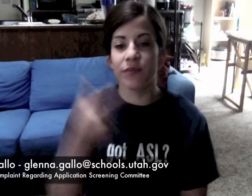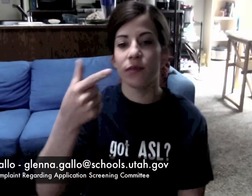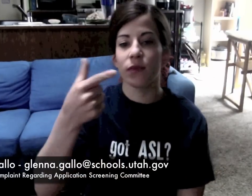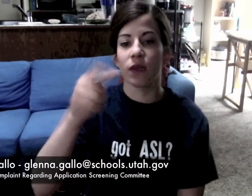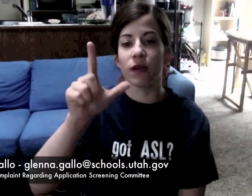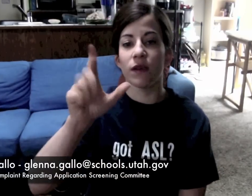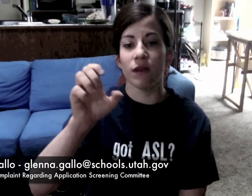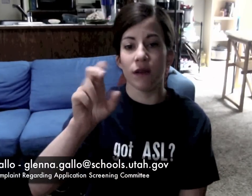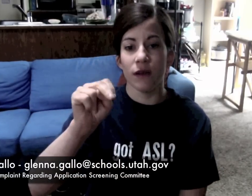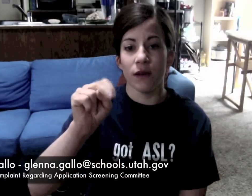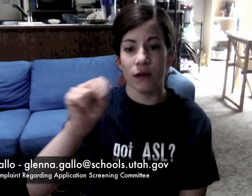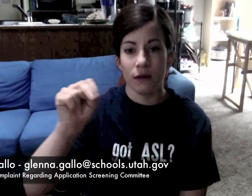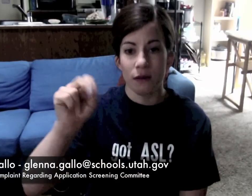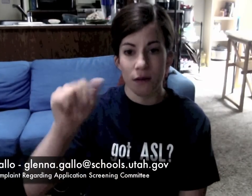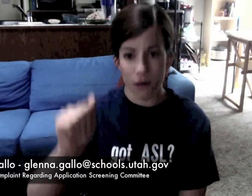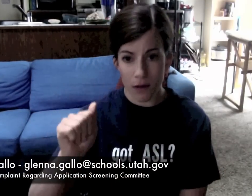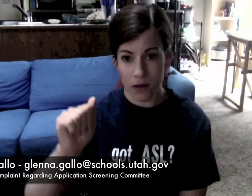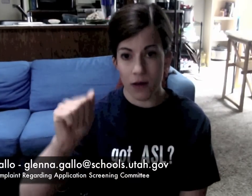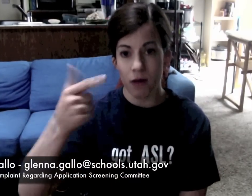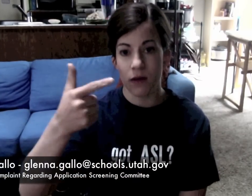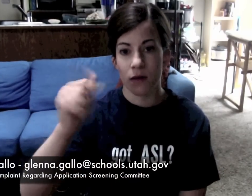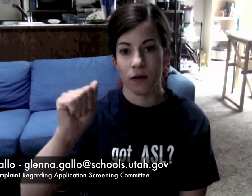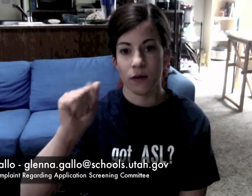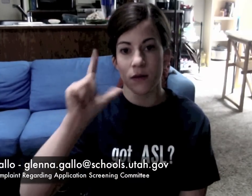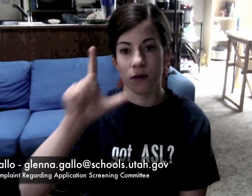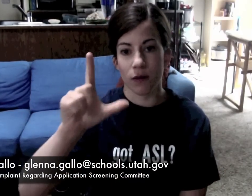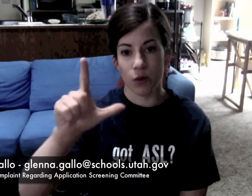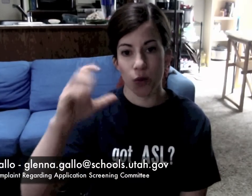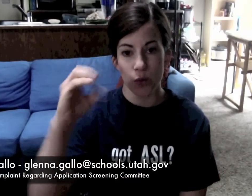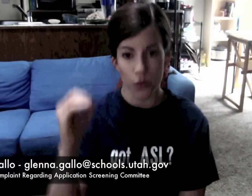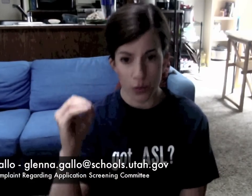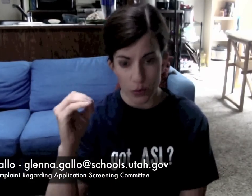Glenna Gallo is in charge.